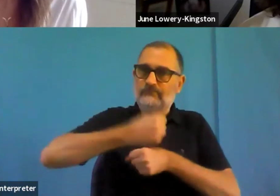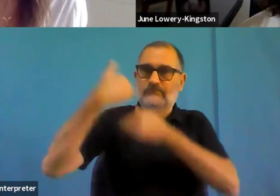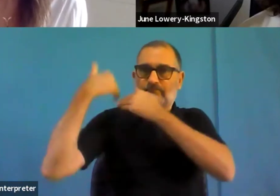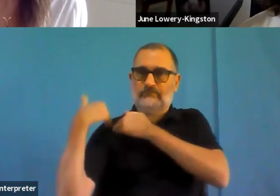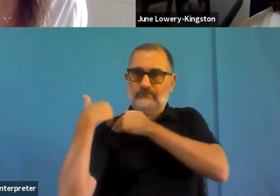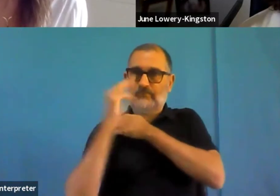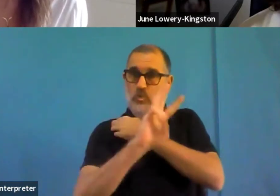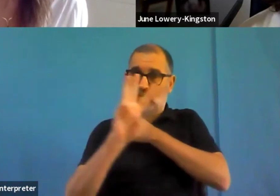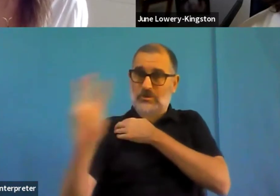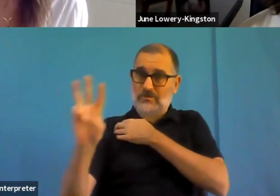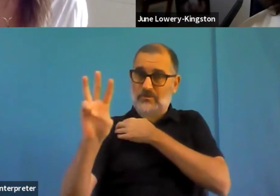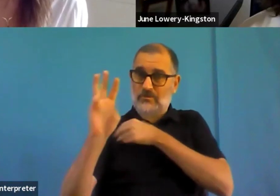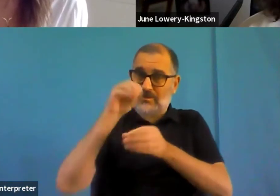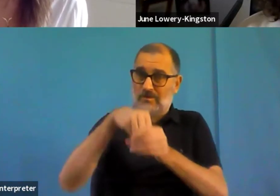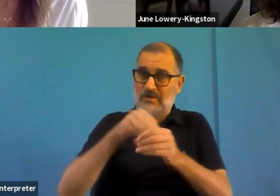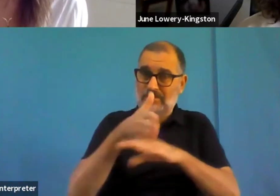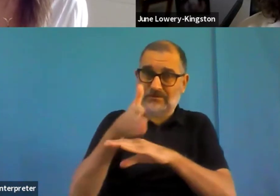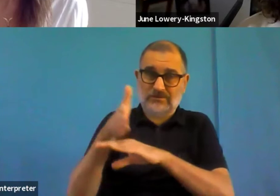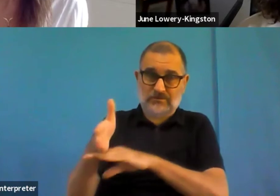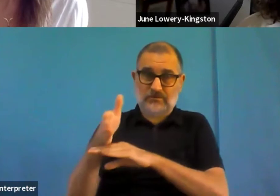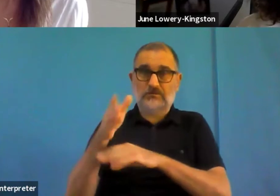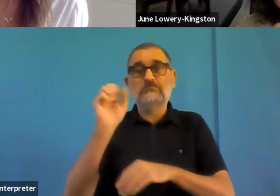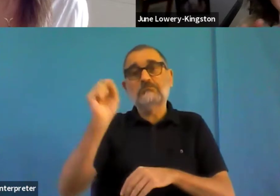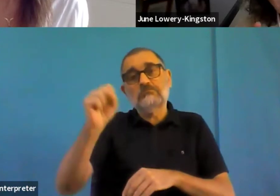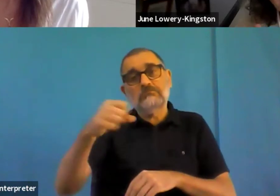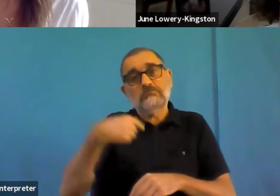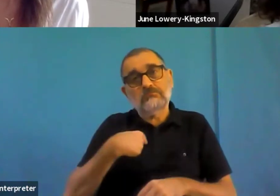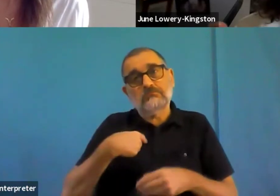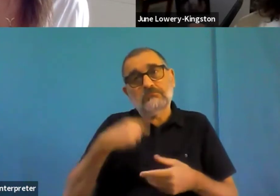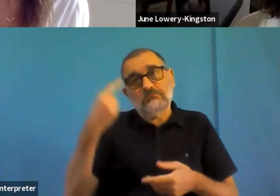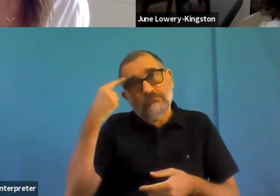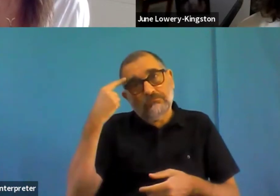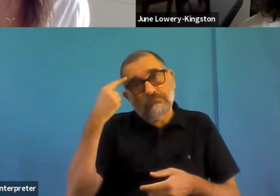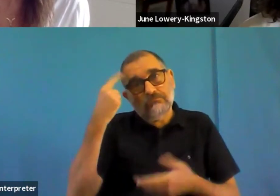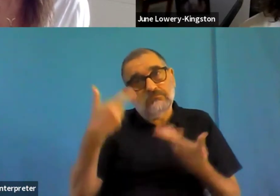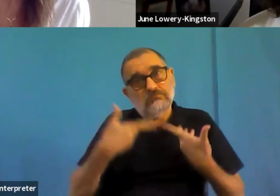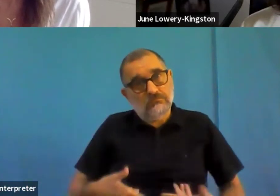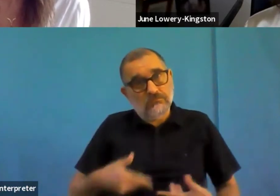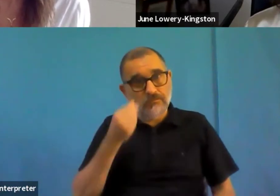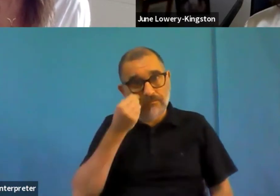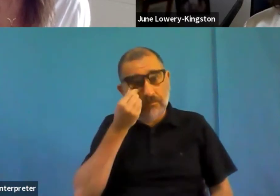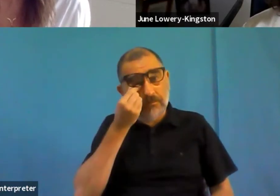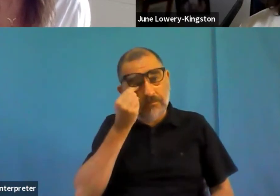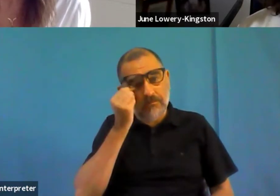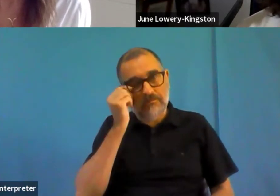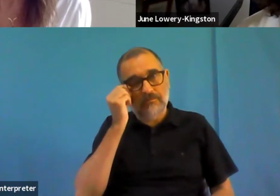accessibility directive, that is really just one little corner one little strand of a much bigger picture.